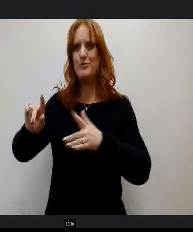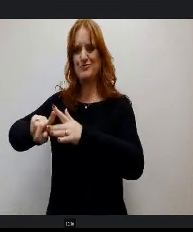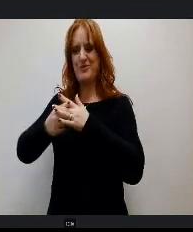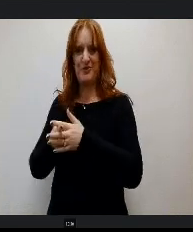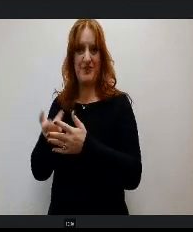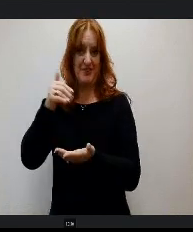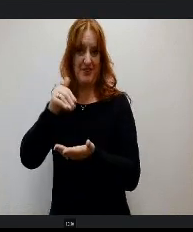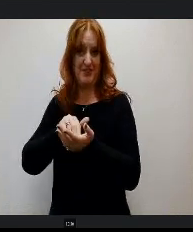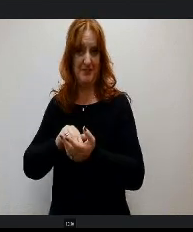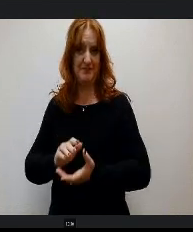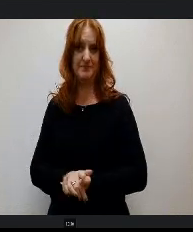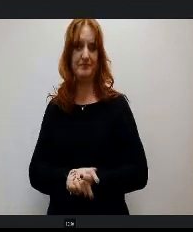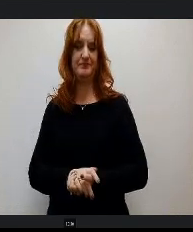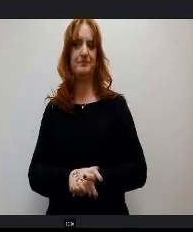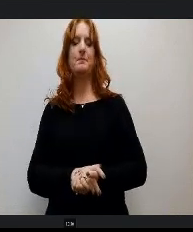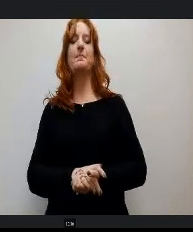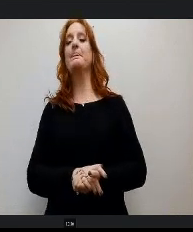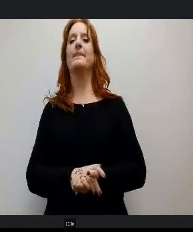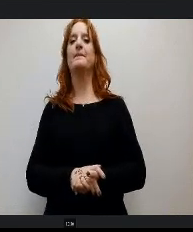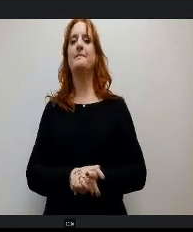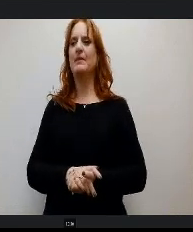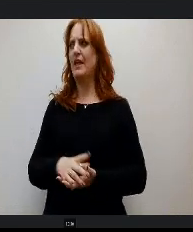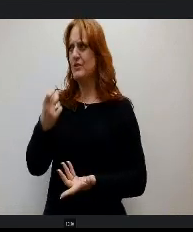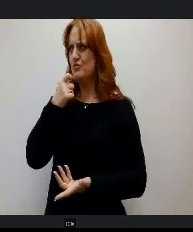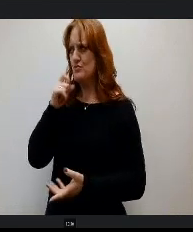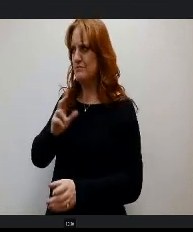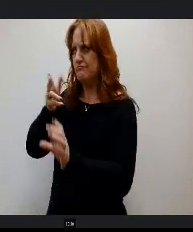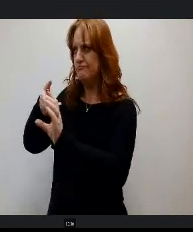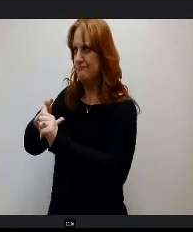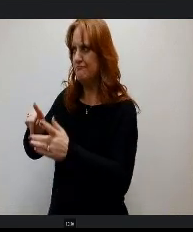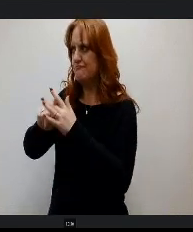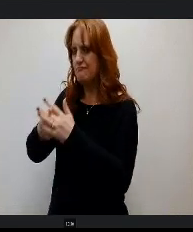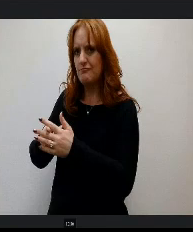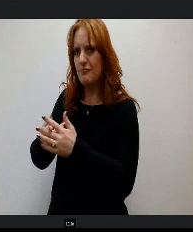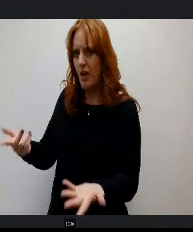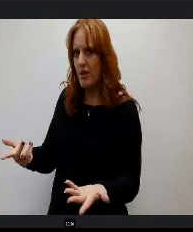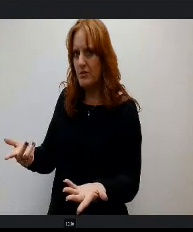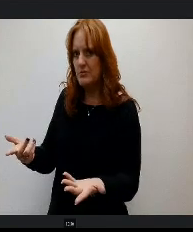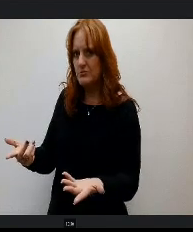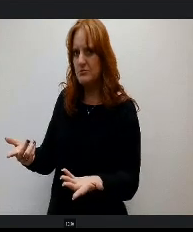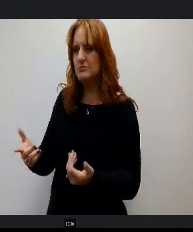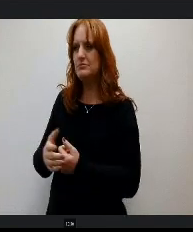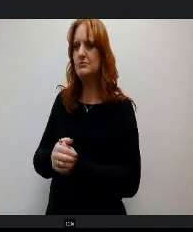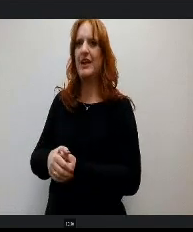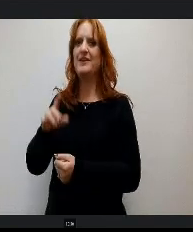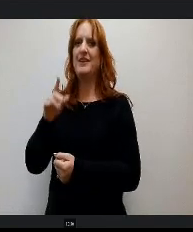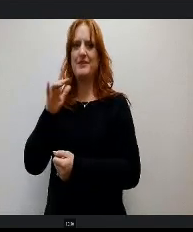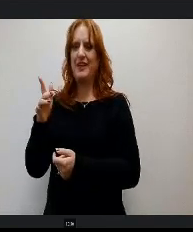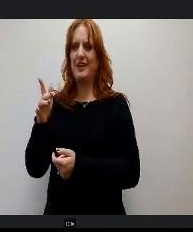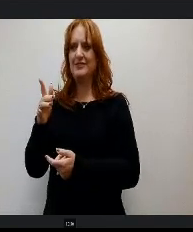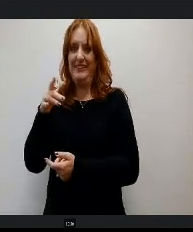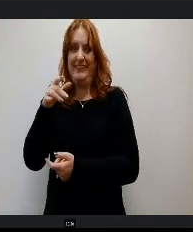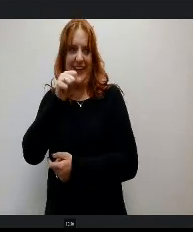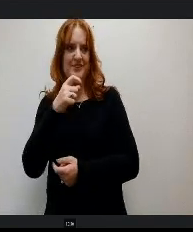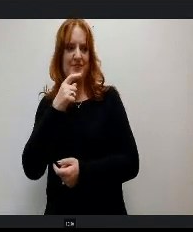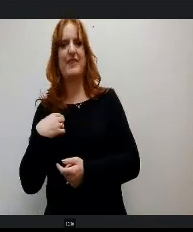And I meant you were just jumped in before I had a chance. So this is Joey Eisenhut, our director of Thank you